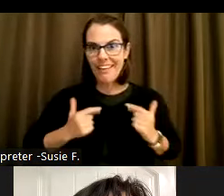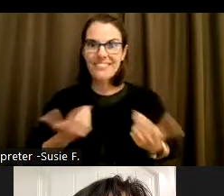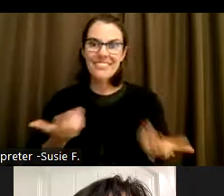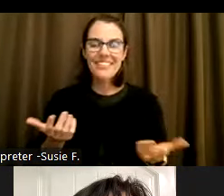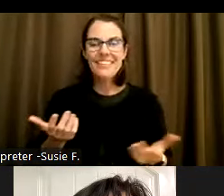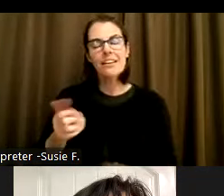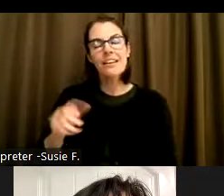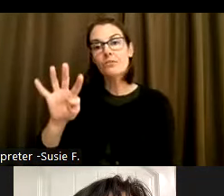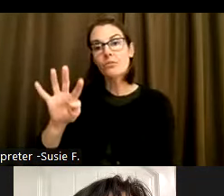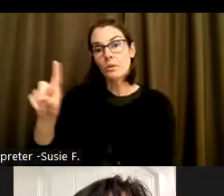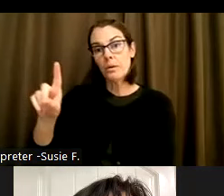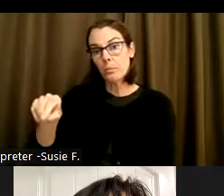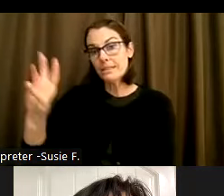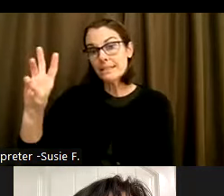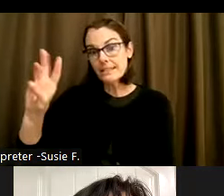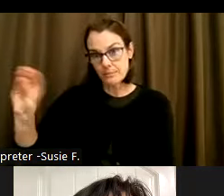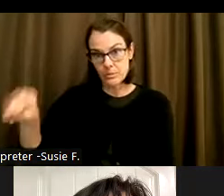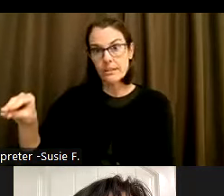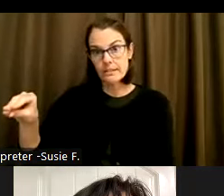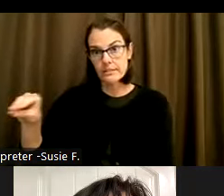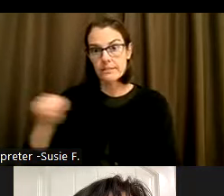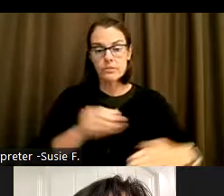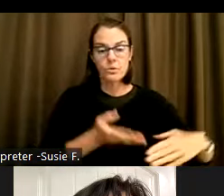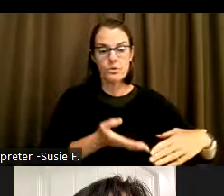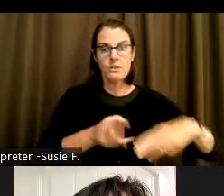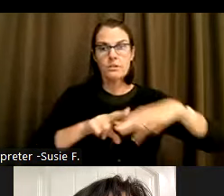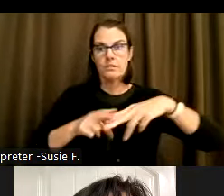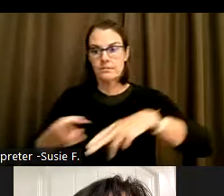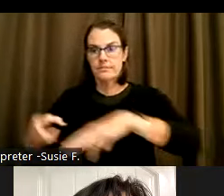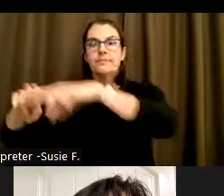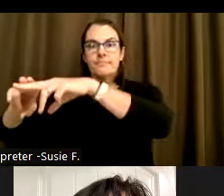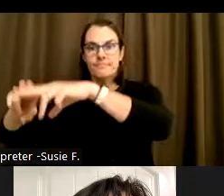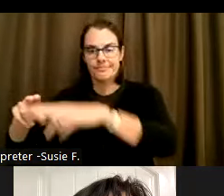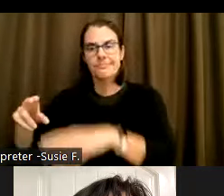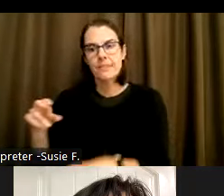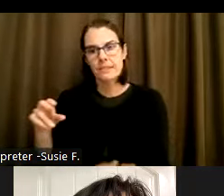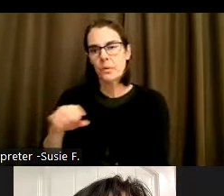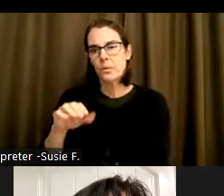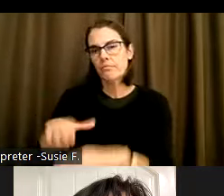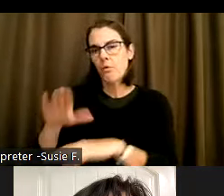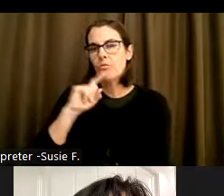It's 41.6% have at least one life affecting disability when